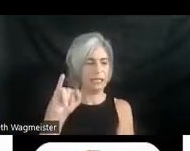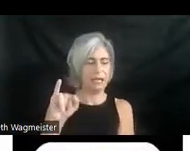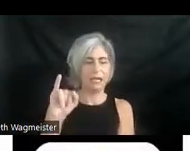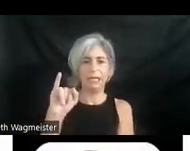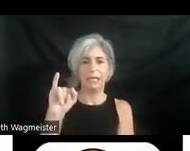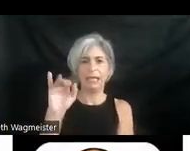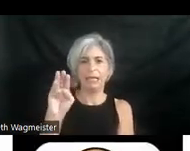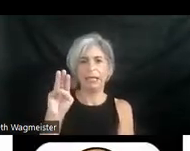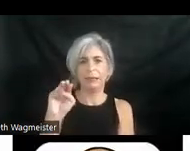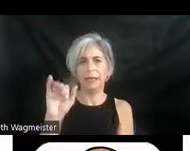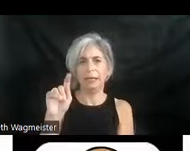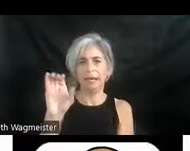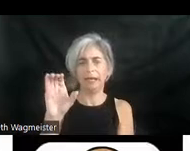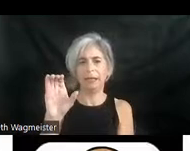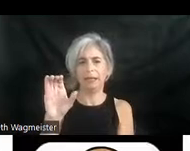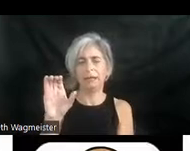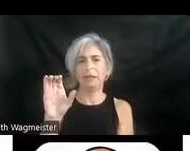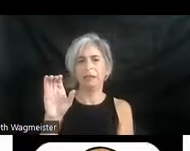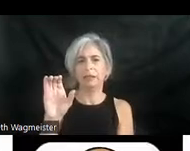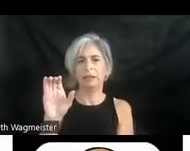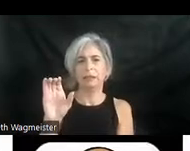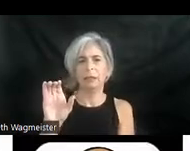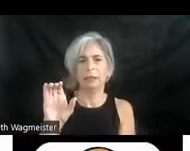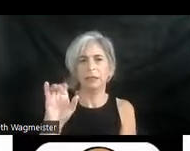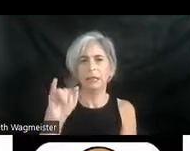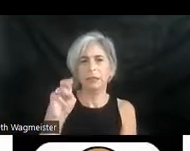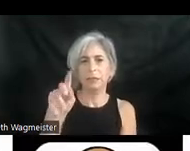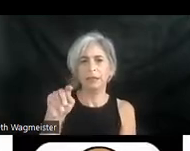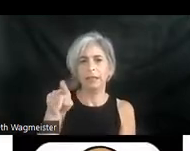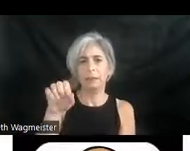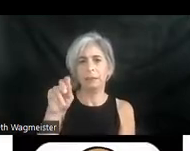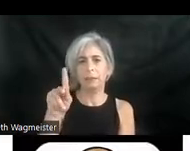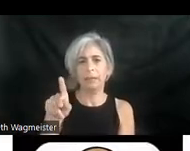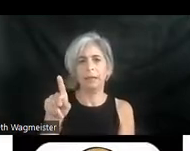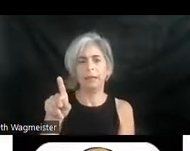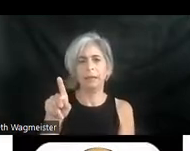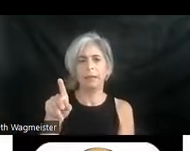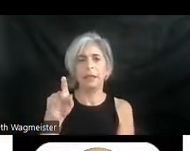great Stevie Wonder. He did the first music video with description. This is it, so what the